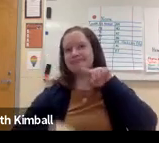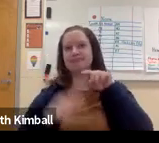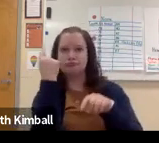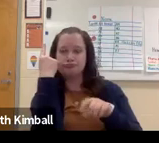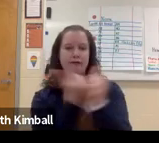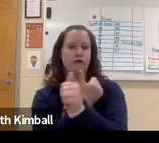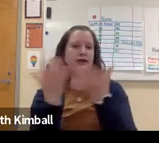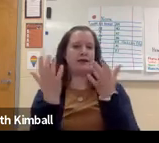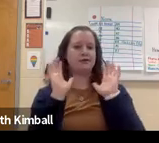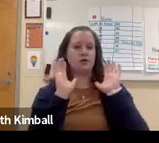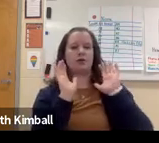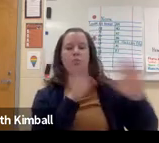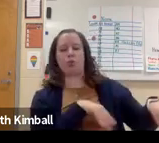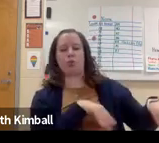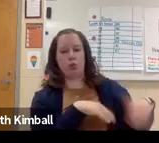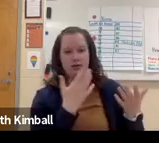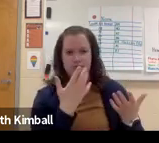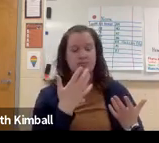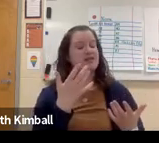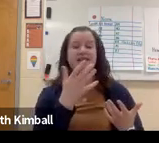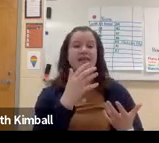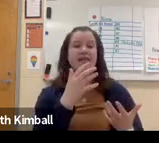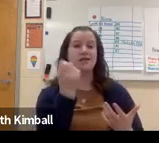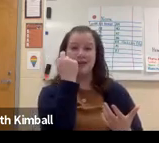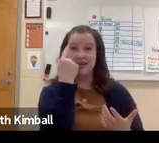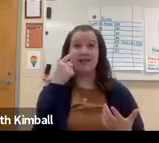they can't communicate or can't understand everything.